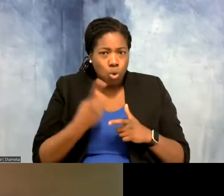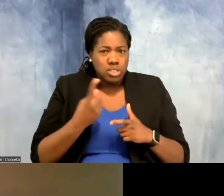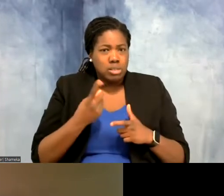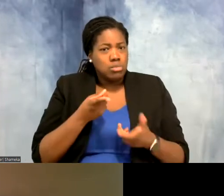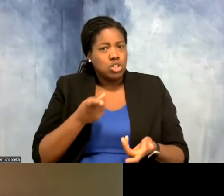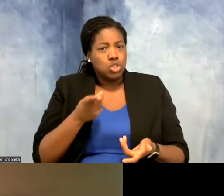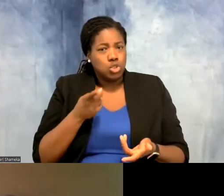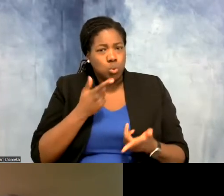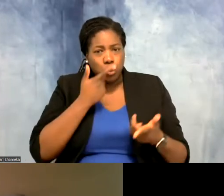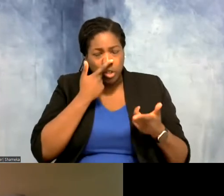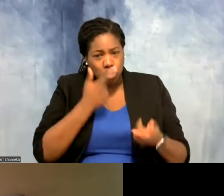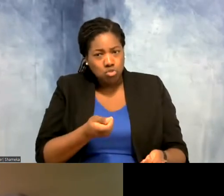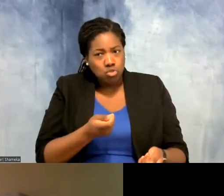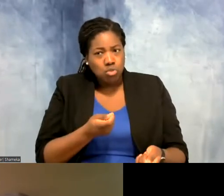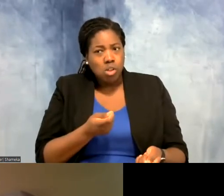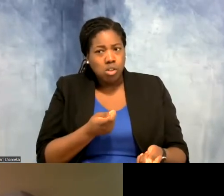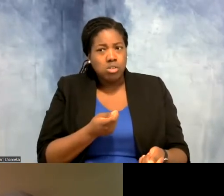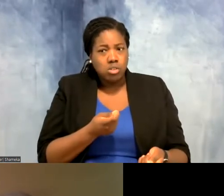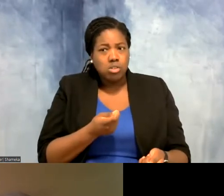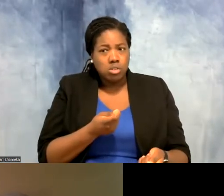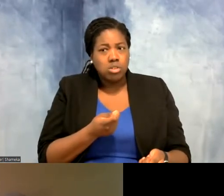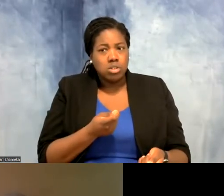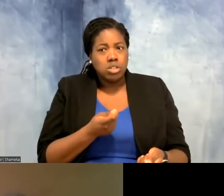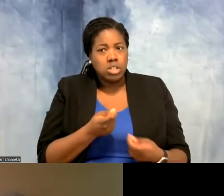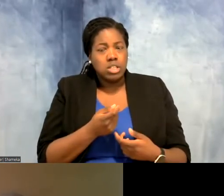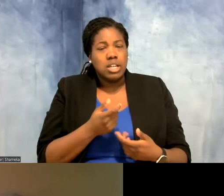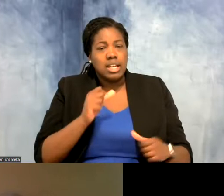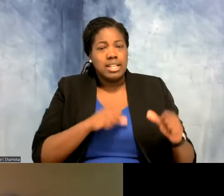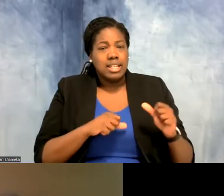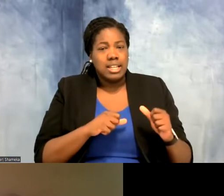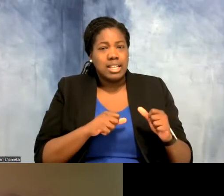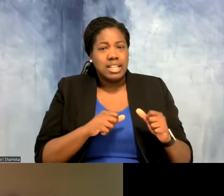you are interested in. And part of science is also you try something, it doesn't